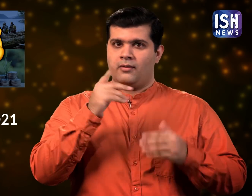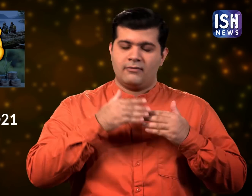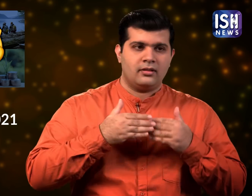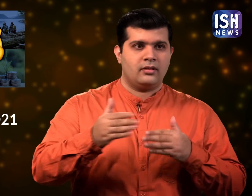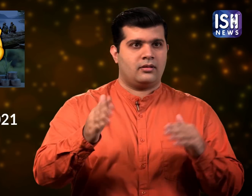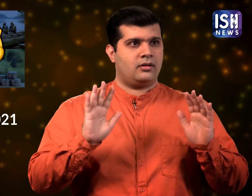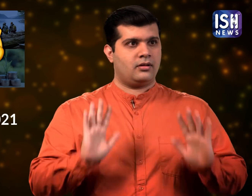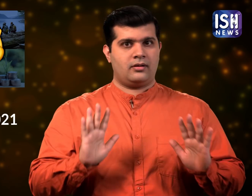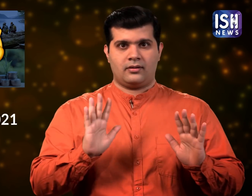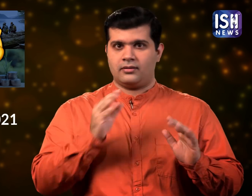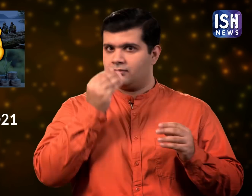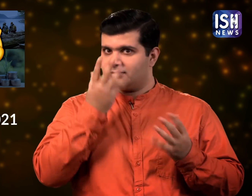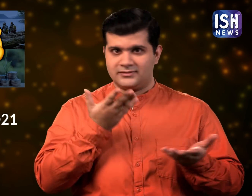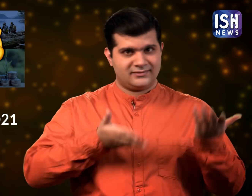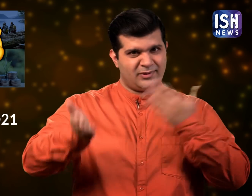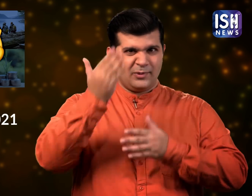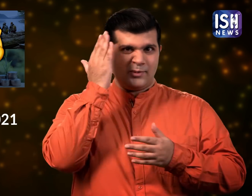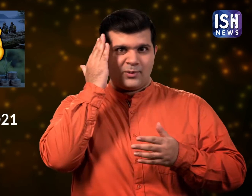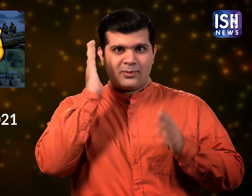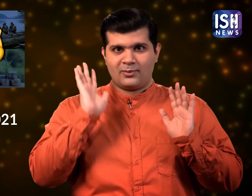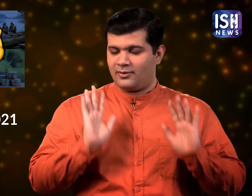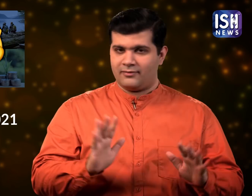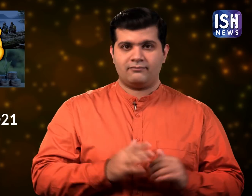and New Year 2021 will start. You all know it is not going to be easy.